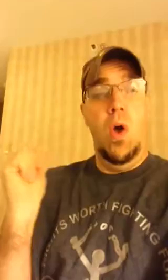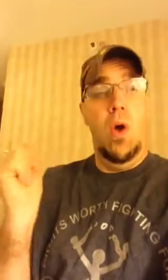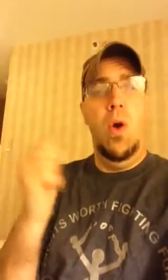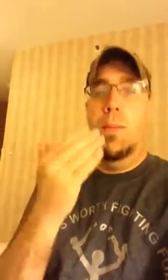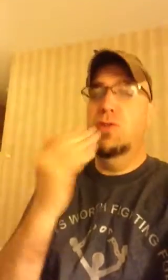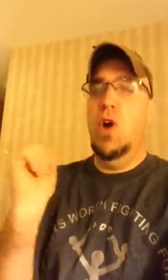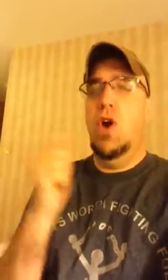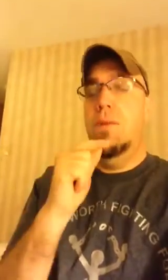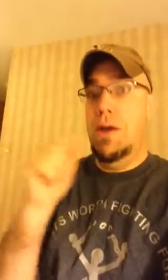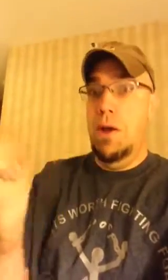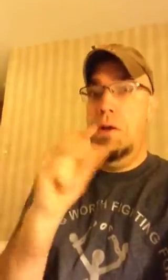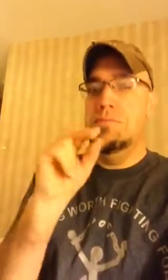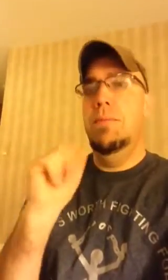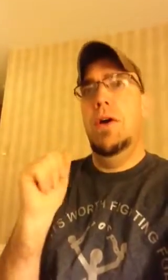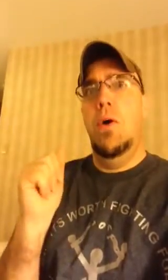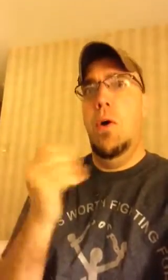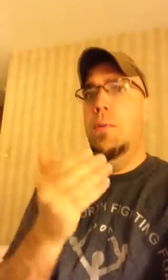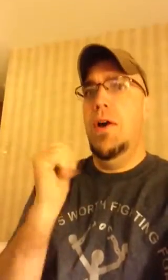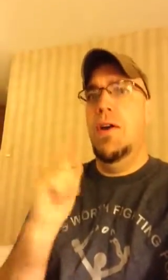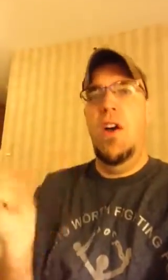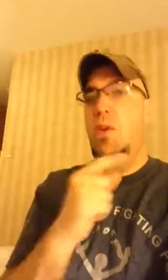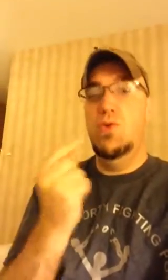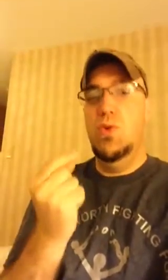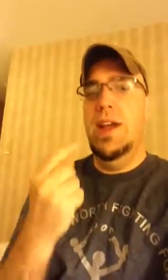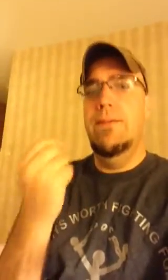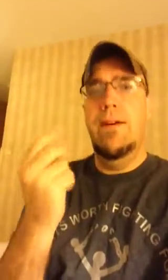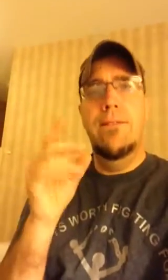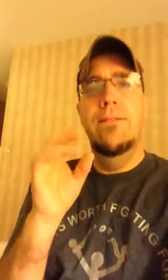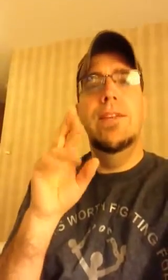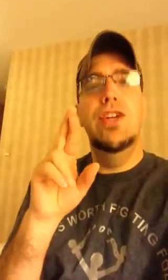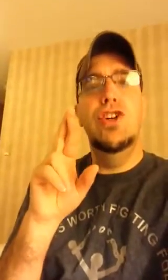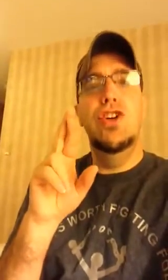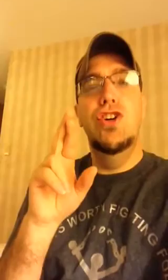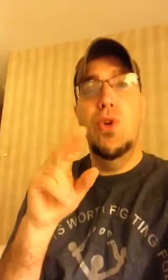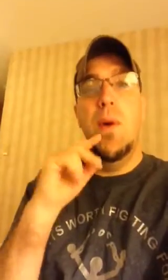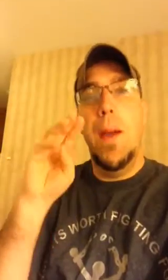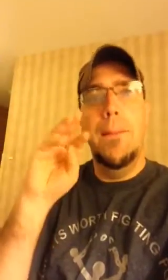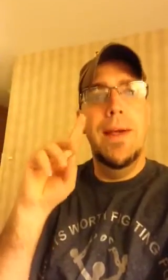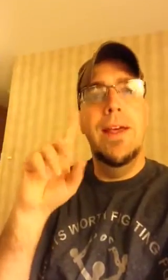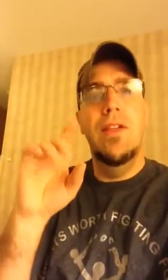And, all, not really all people. Almost all gave a finger.